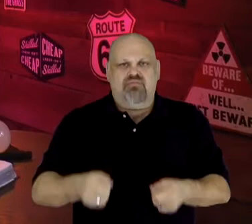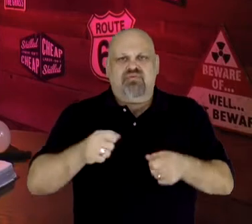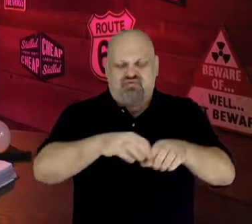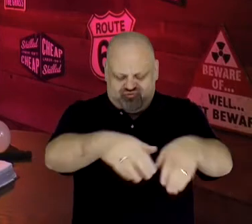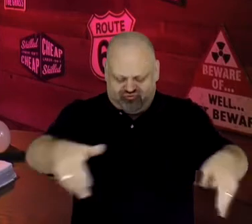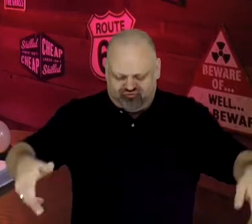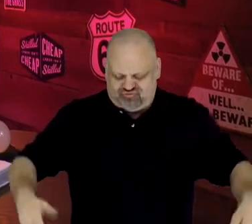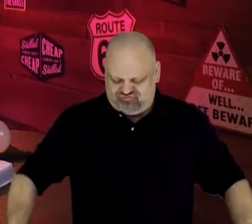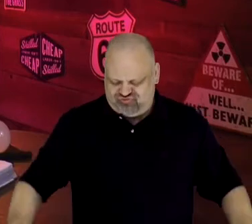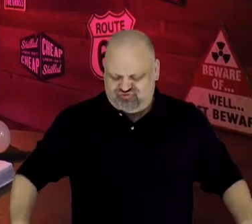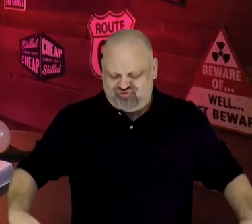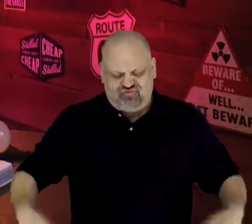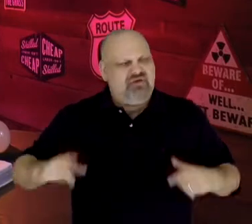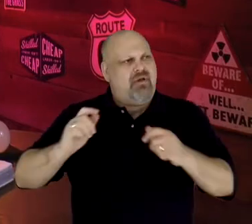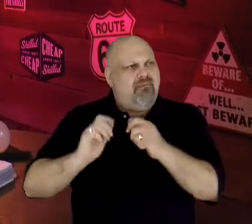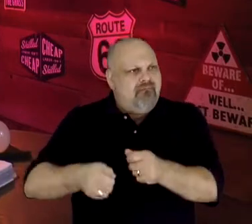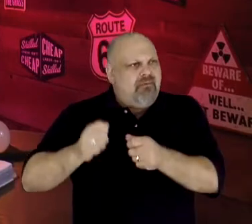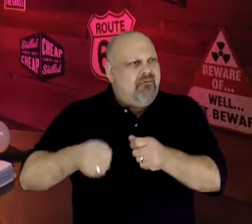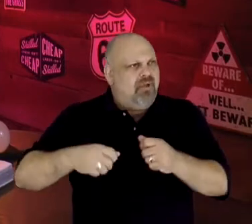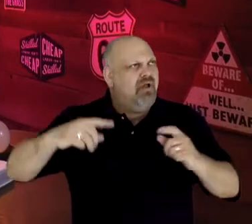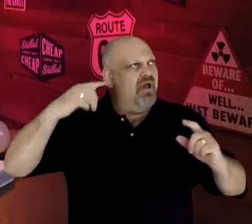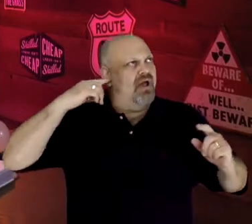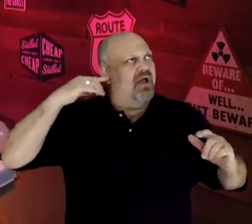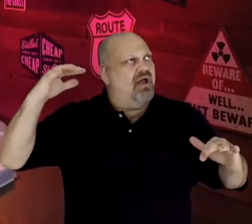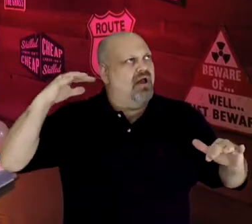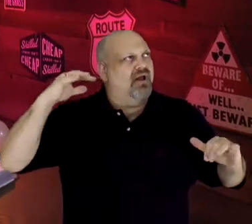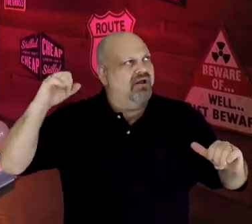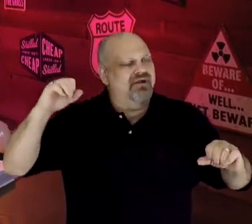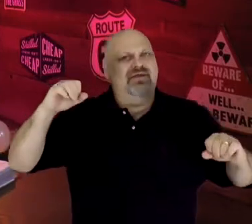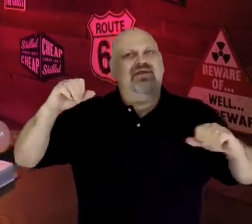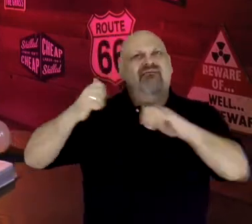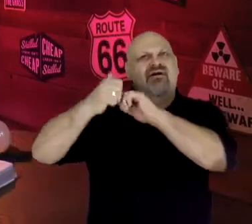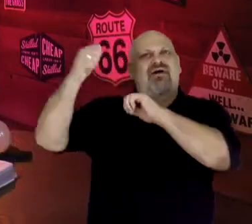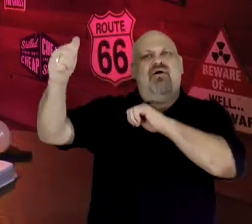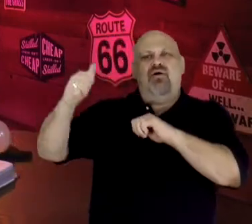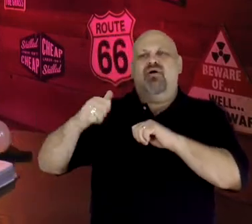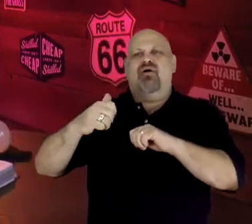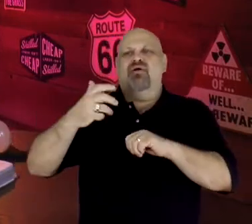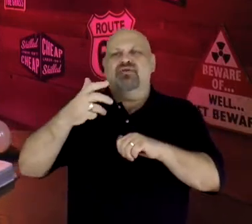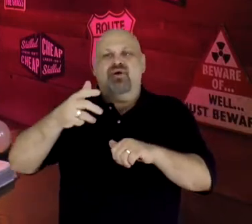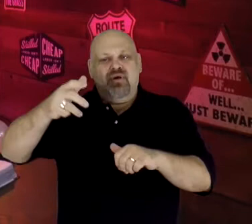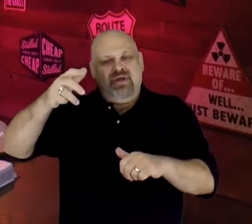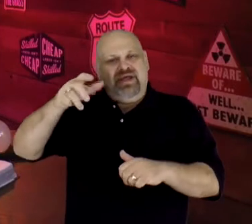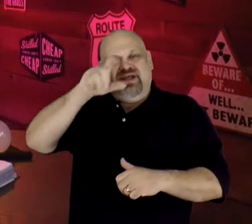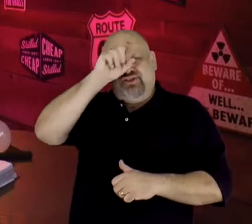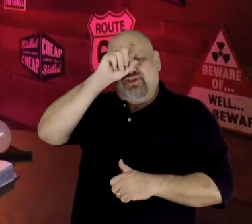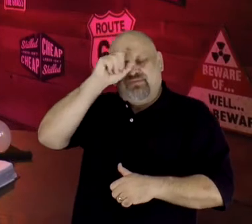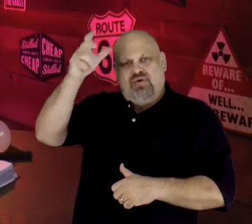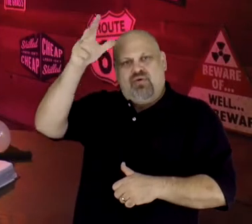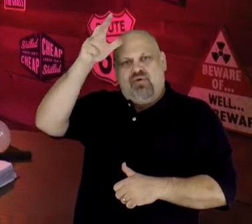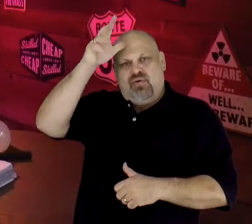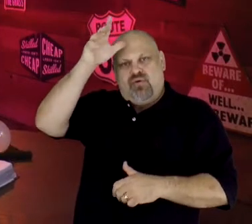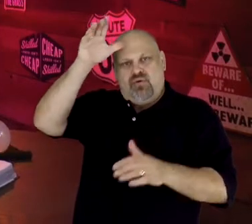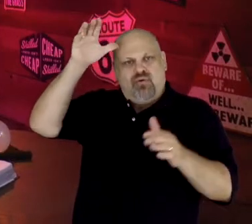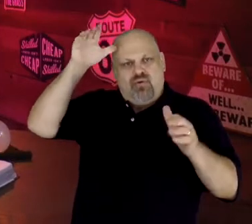in the distance? Or the neigh of Egyptian stallions who were bred for battle? And, the cacophony